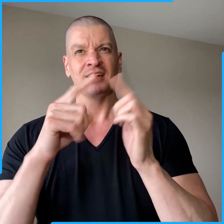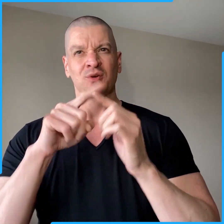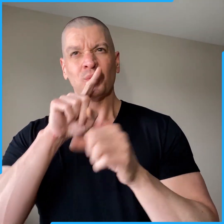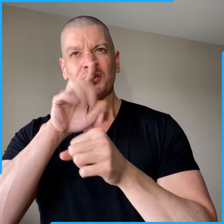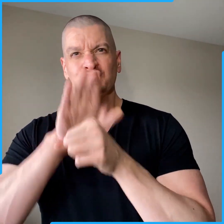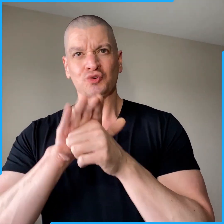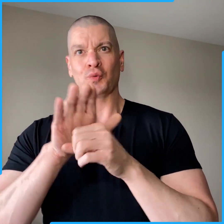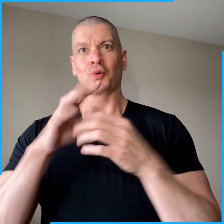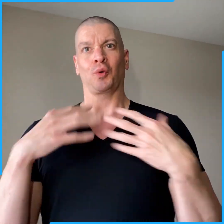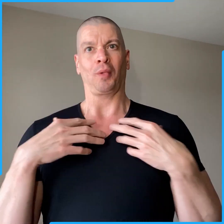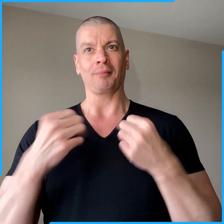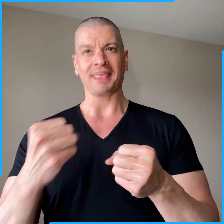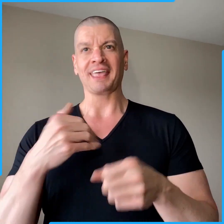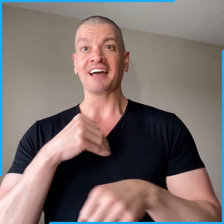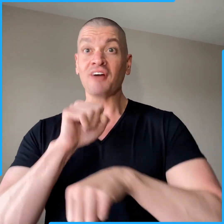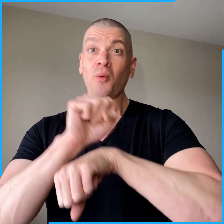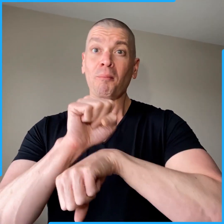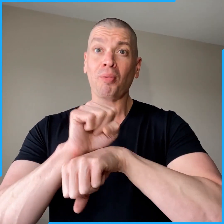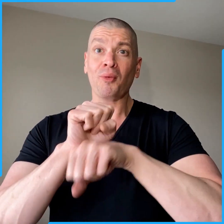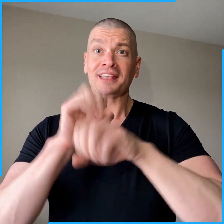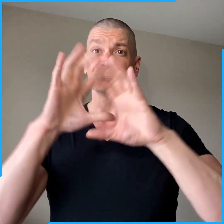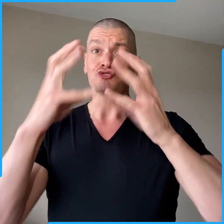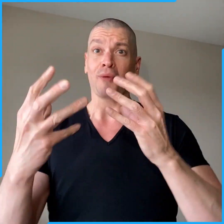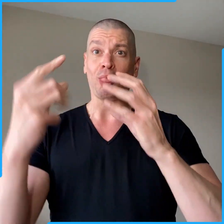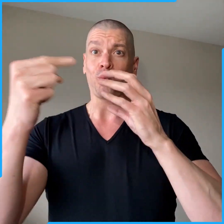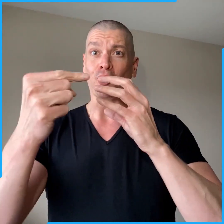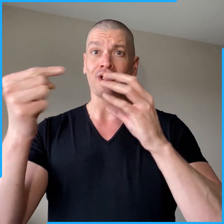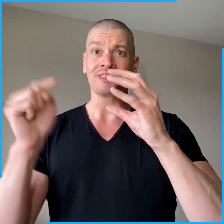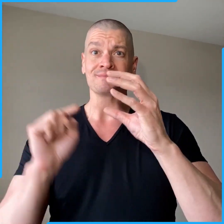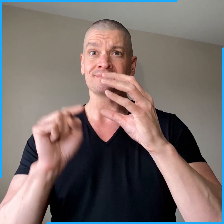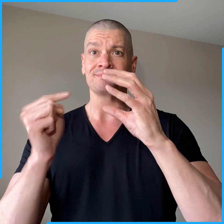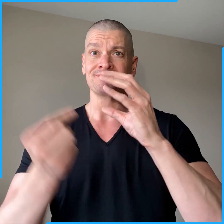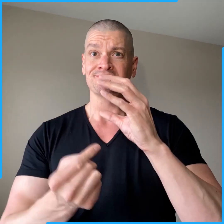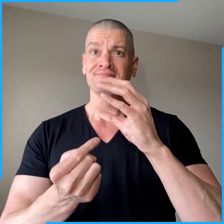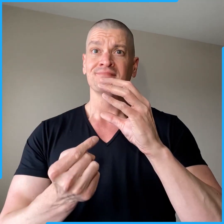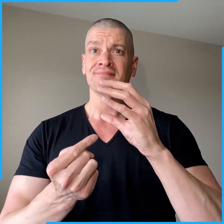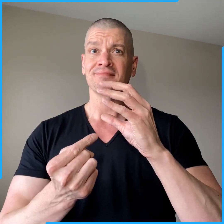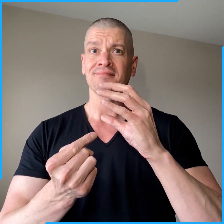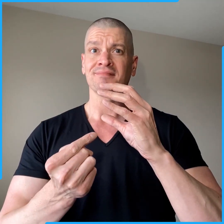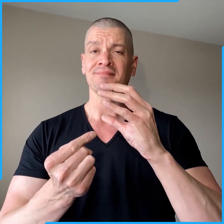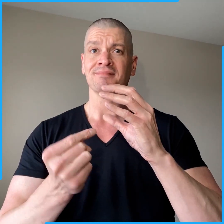to ensure the well-being of our employees around the world.